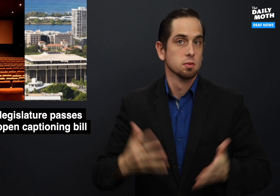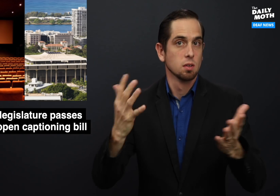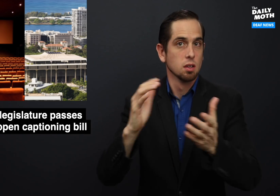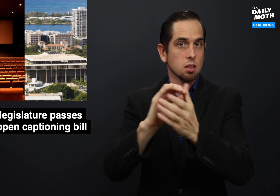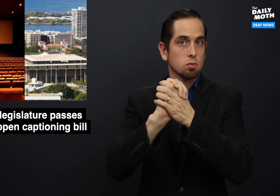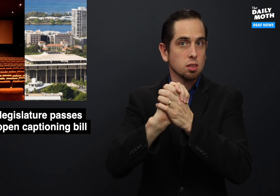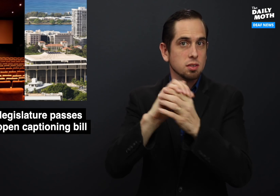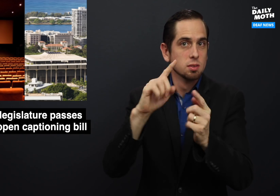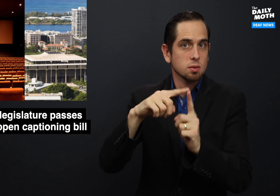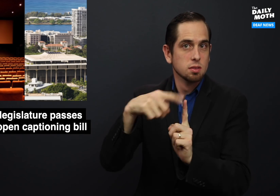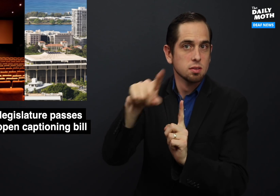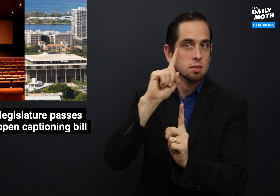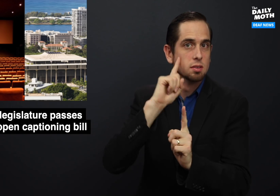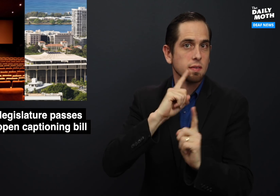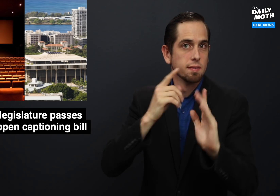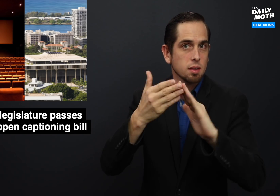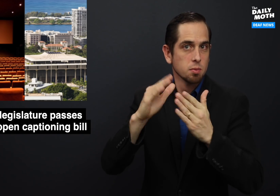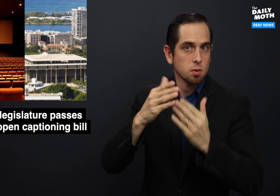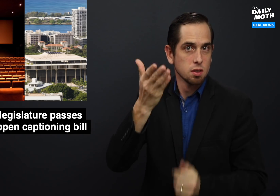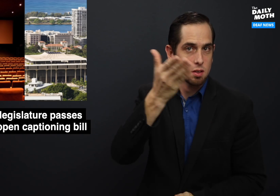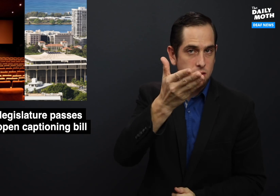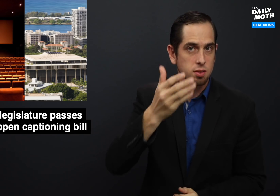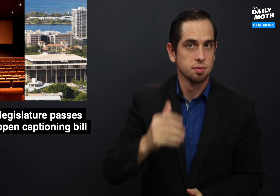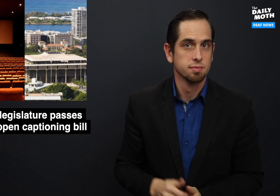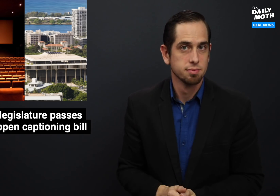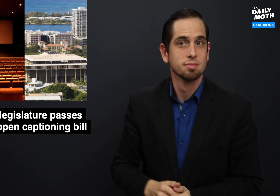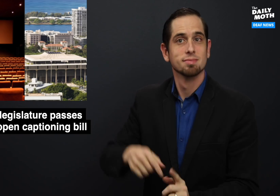So, congratulations to the Deaf community there.